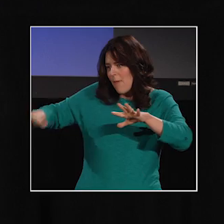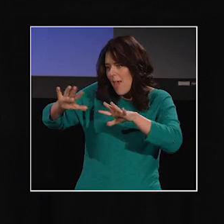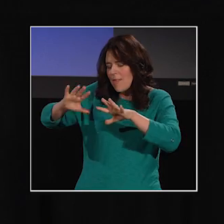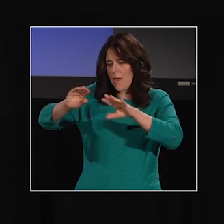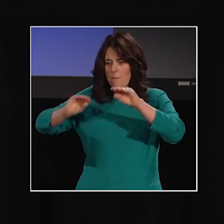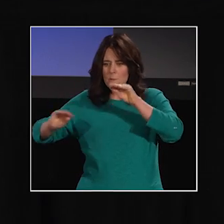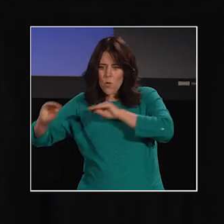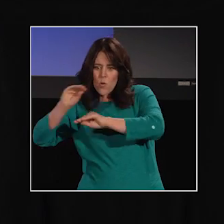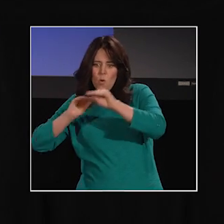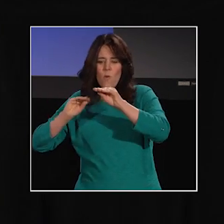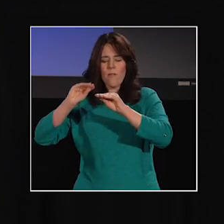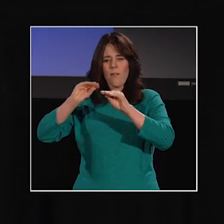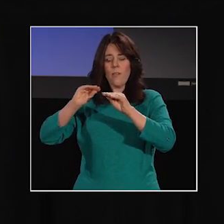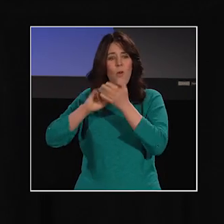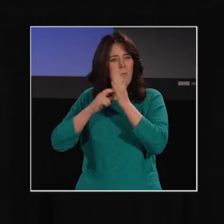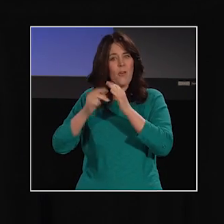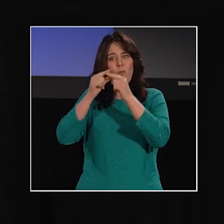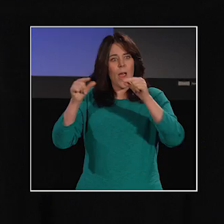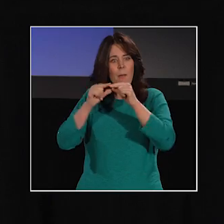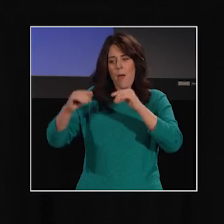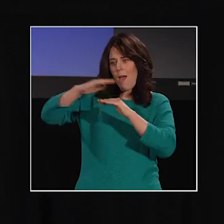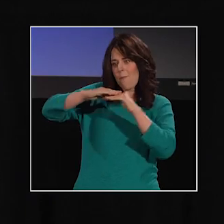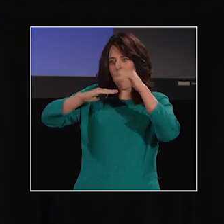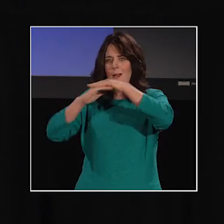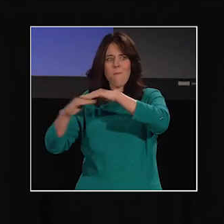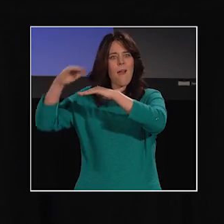to layer grammatical structures and change meaning.